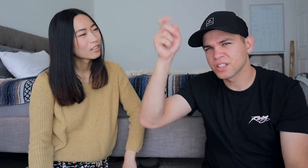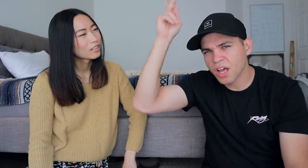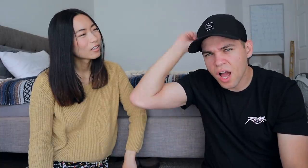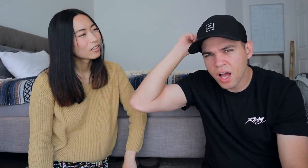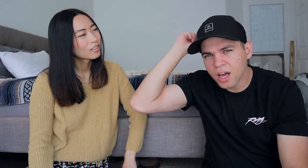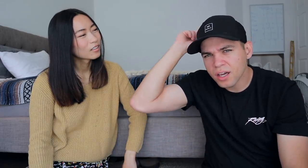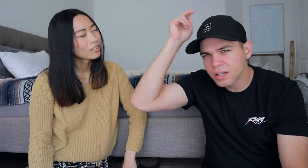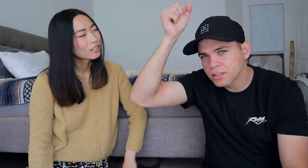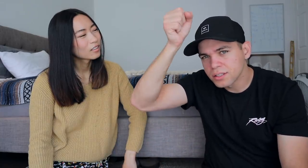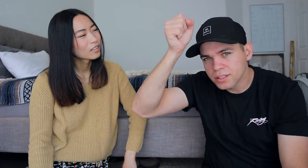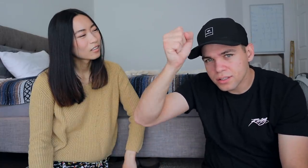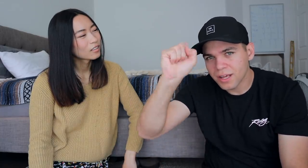or skunk?